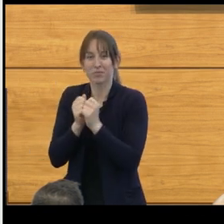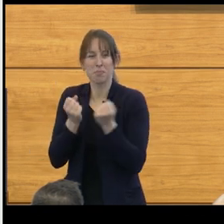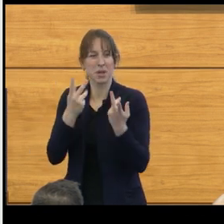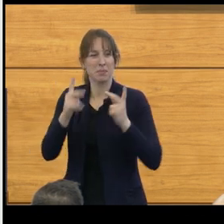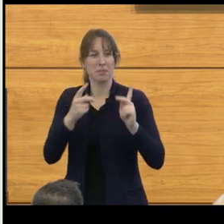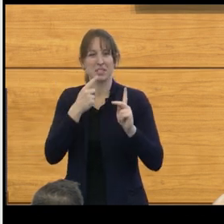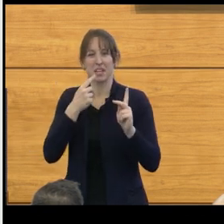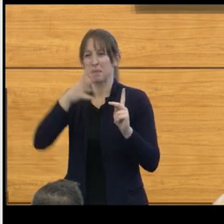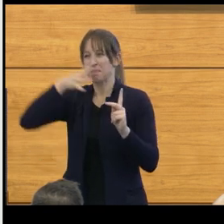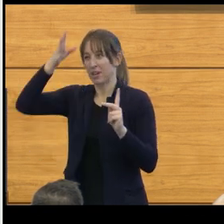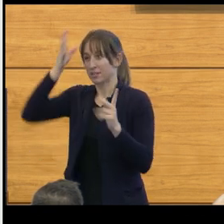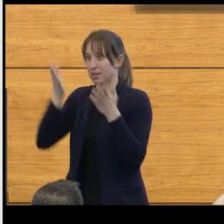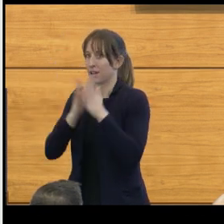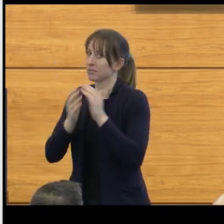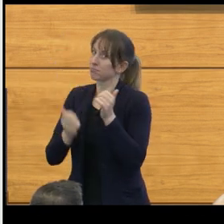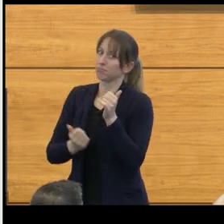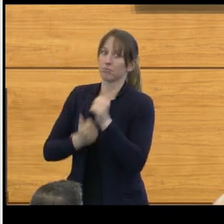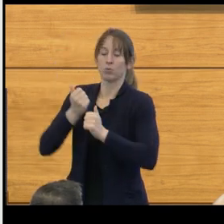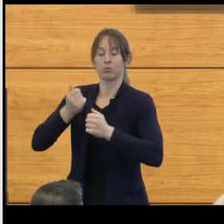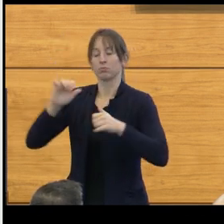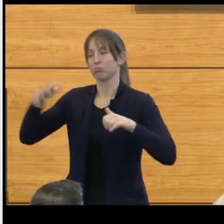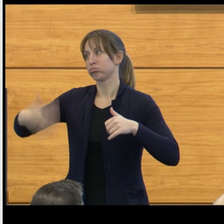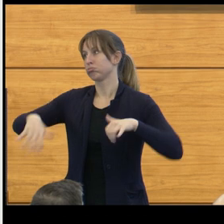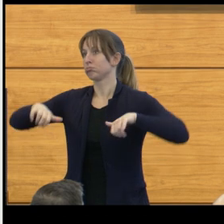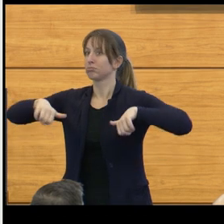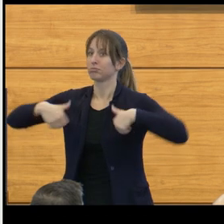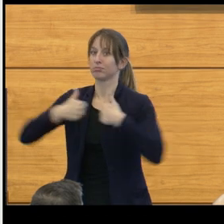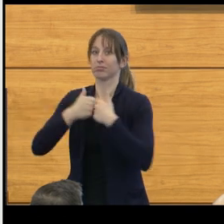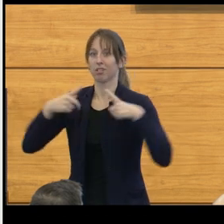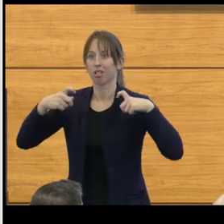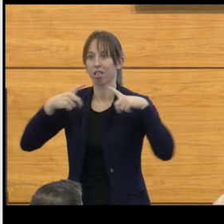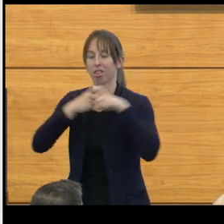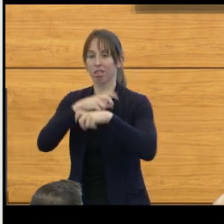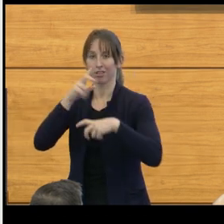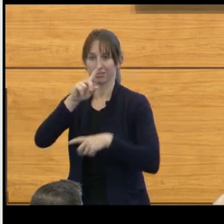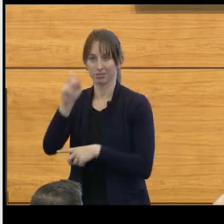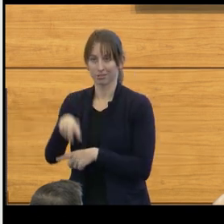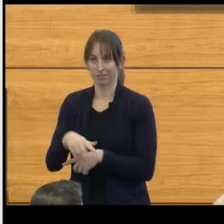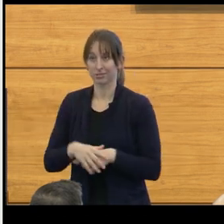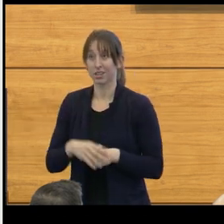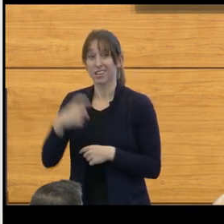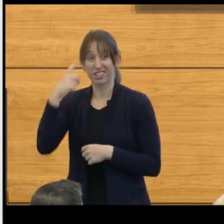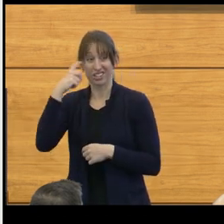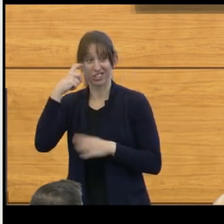ask the most challenging of questions. And as a neurosurgeon who practices in both the adults